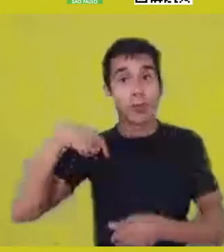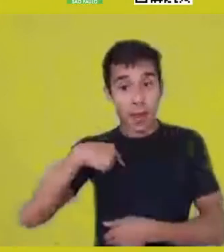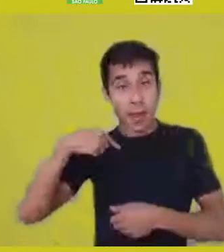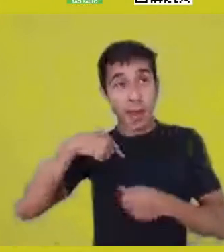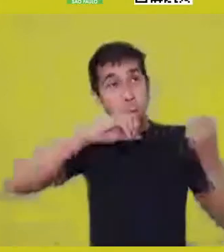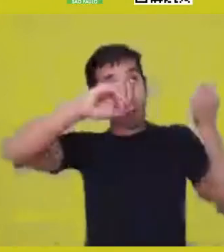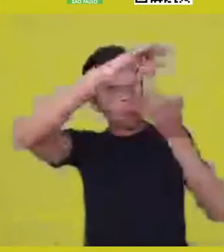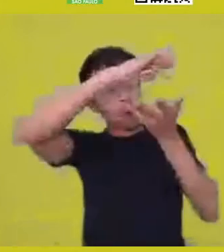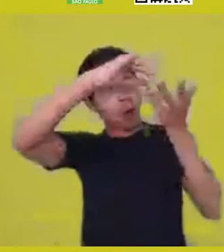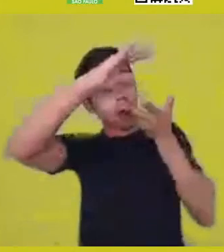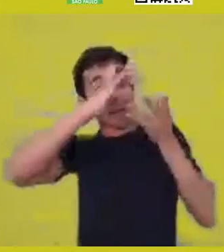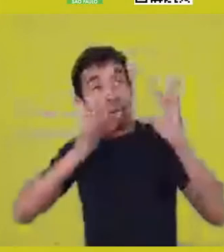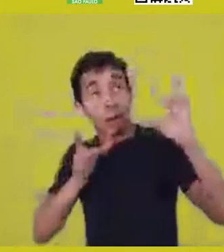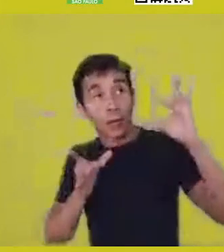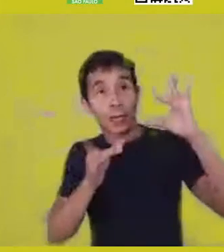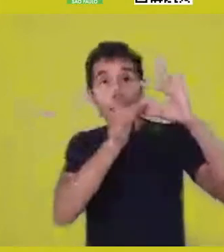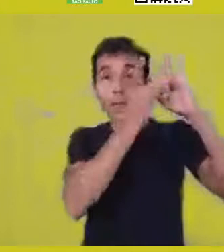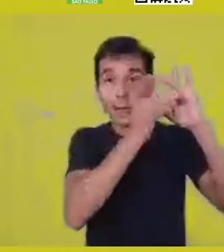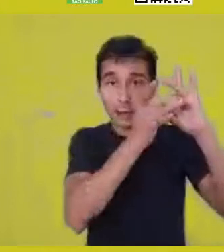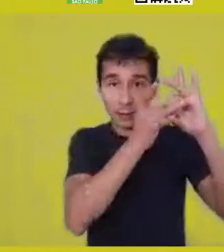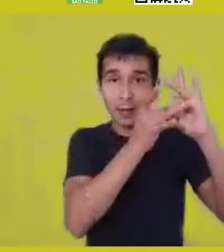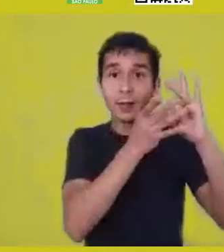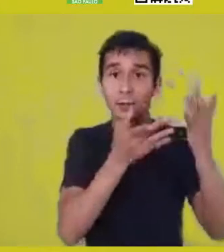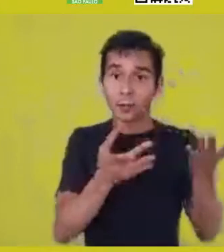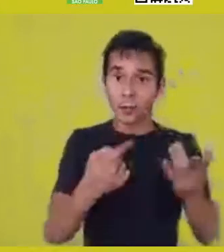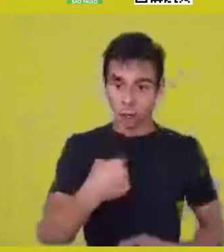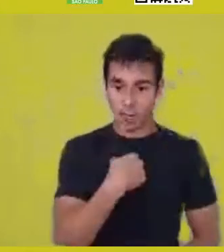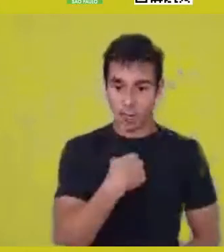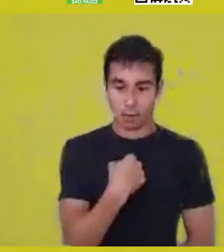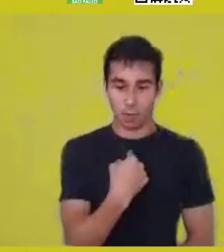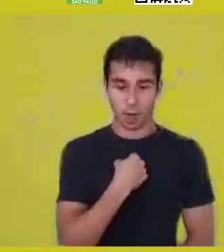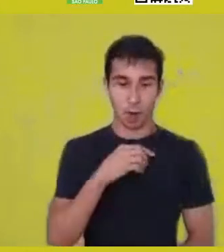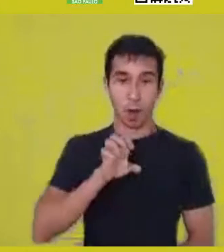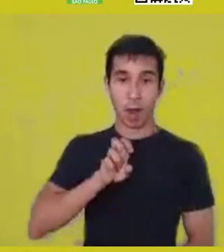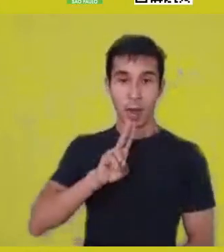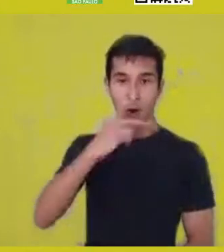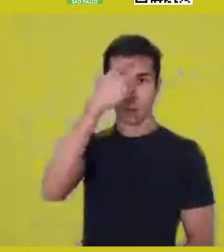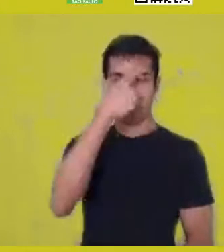there isn’t merely a notion of self. It’s a notion of “us”.